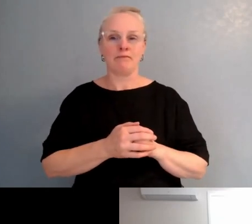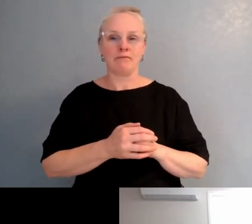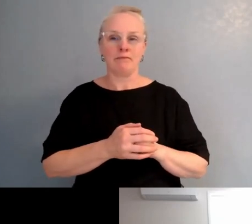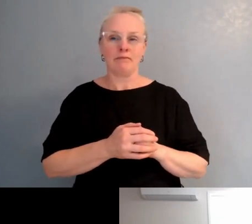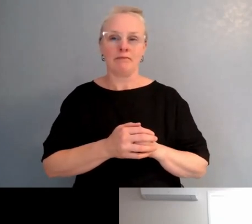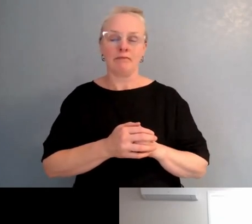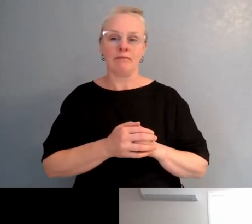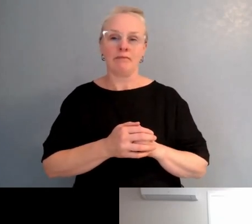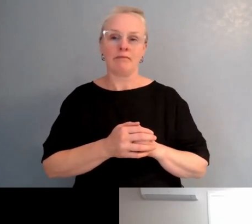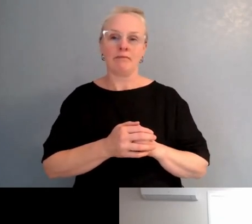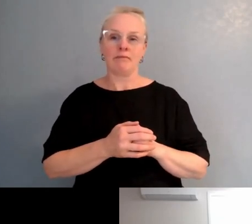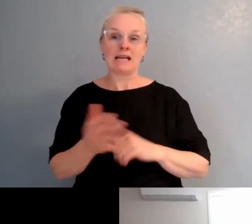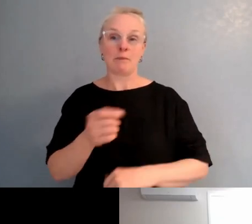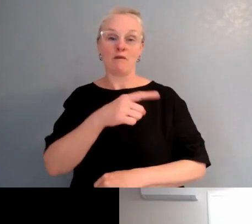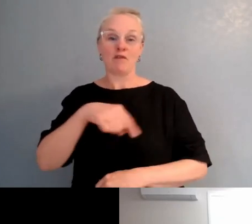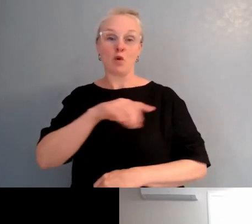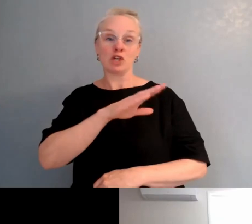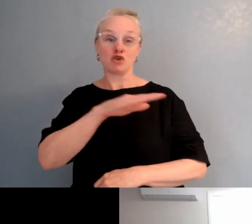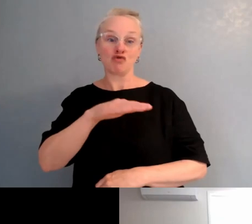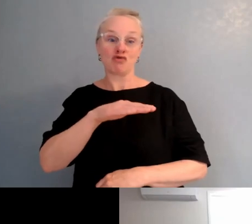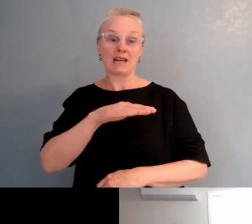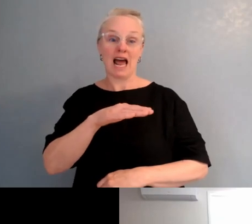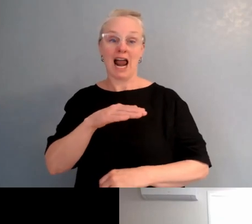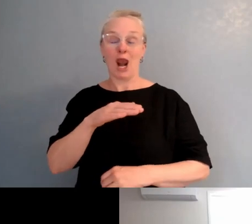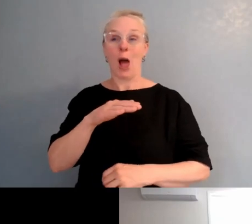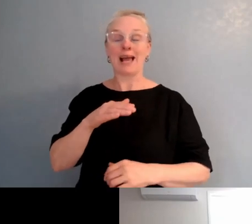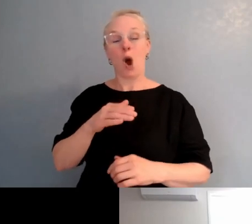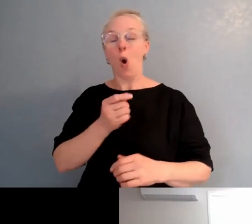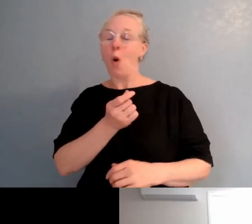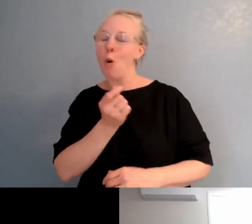who are maybe just there, but need a little push